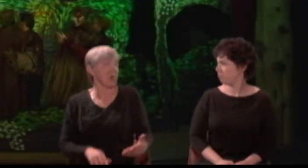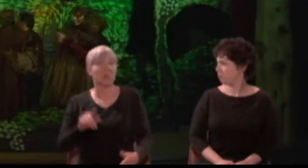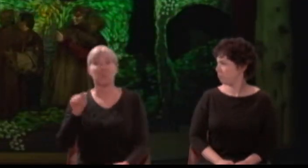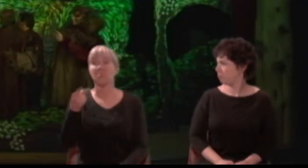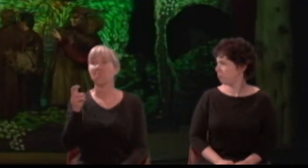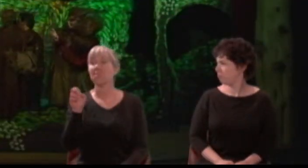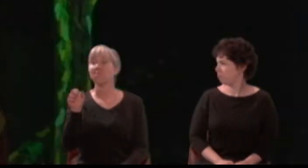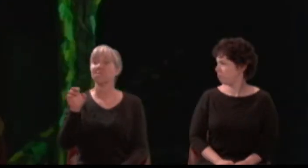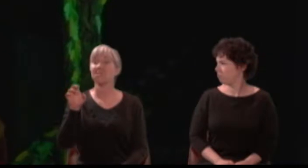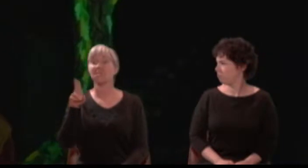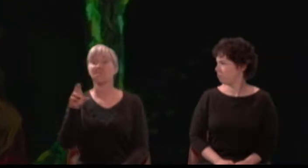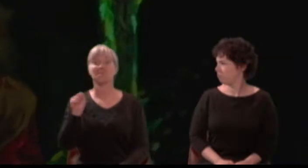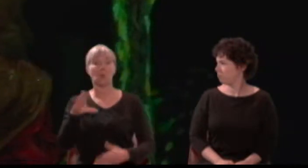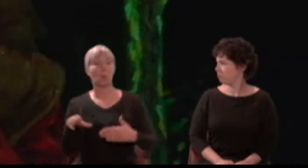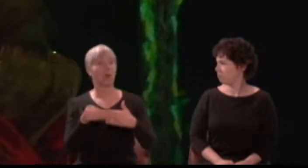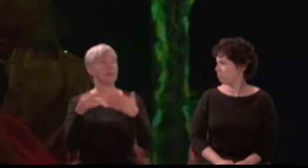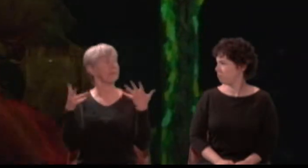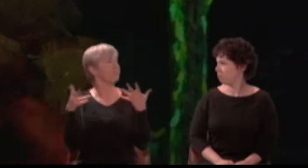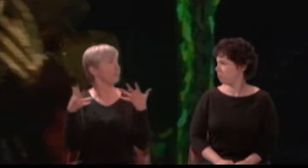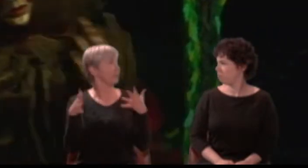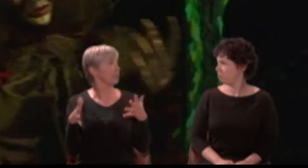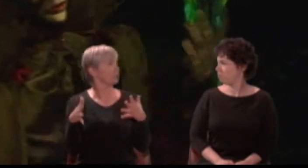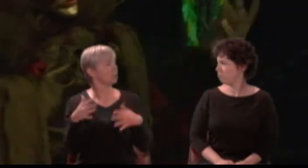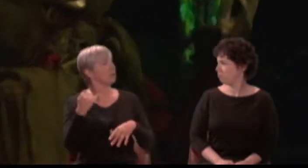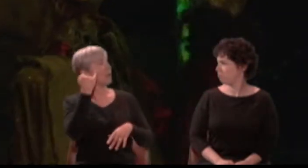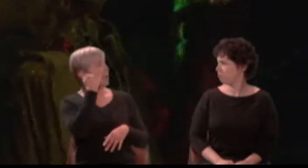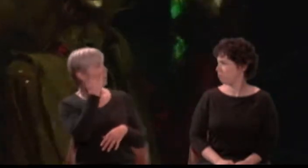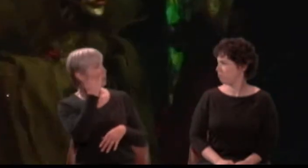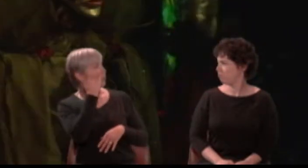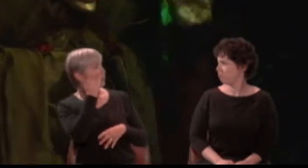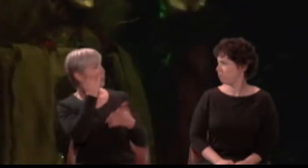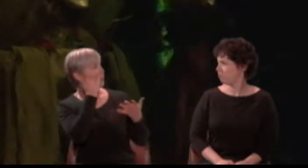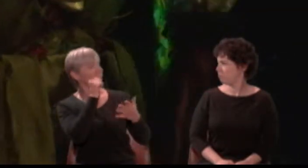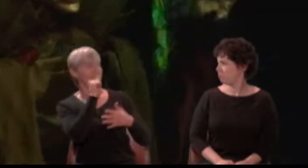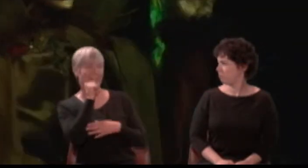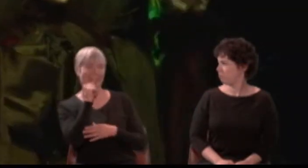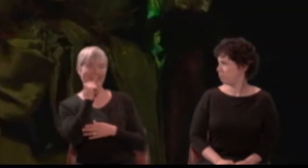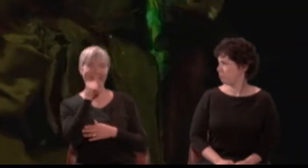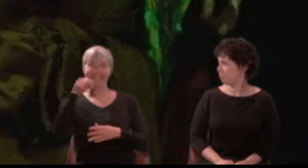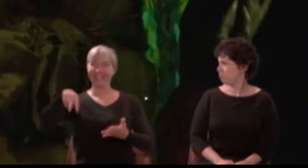If you will patiently dance in our round and see our moonlight revels,